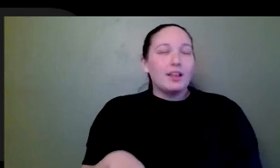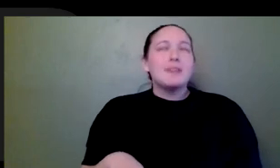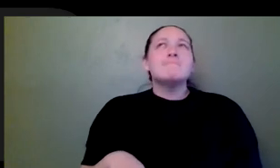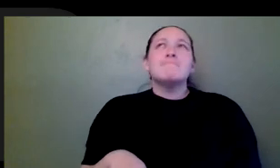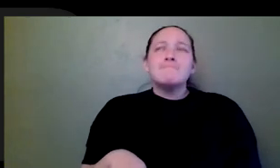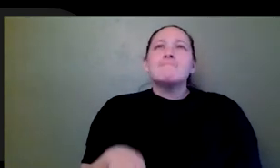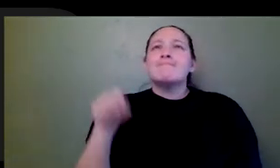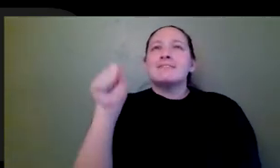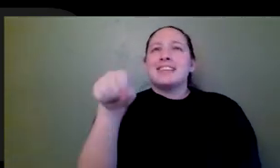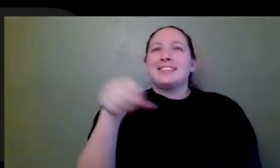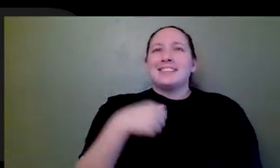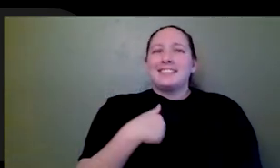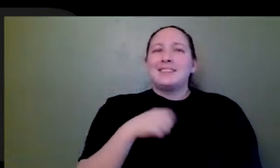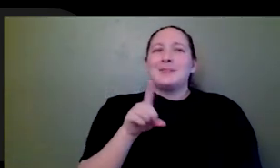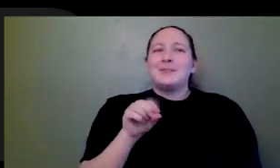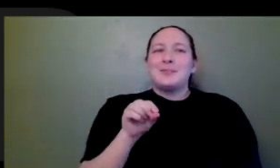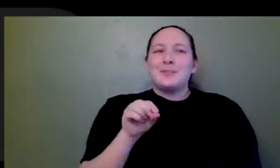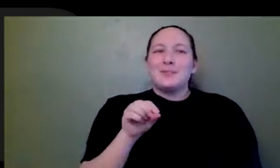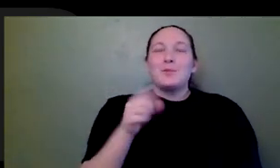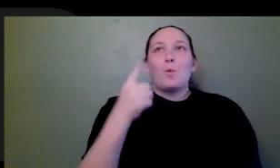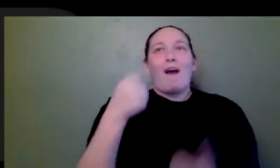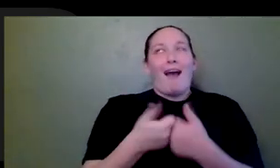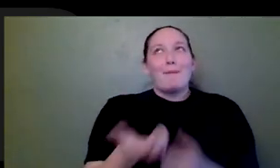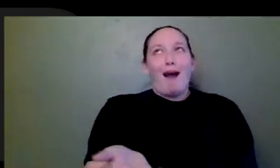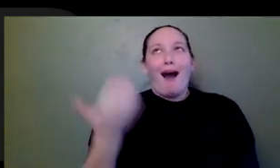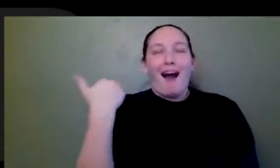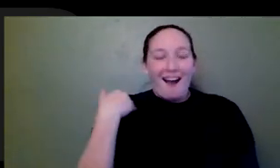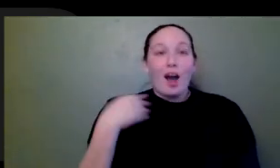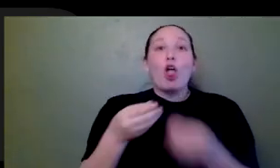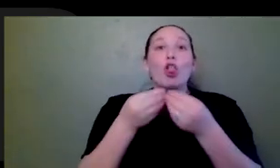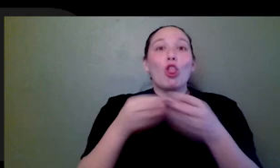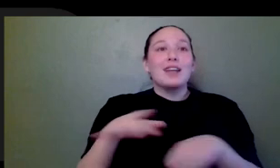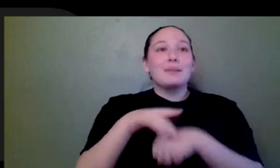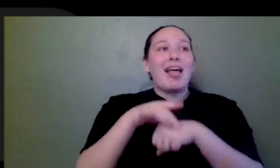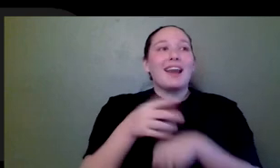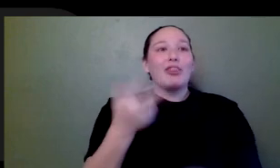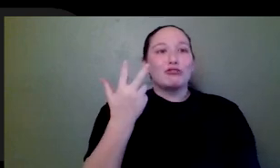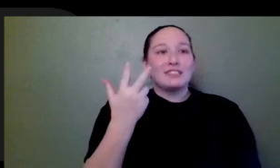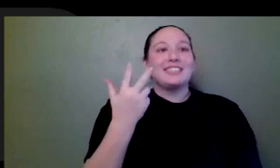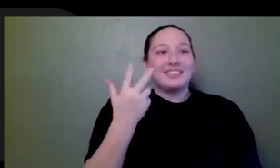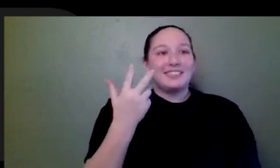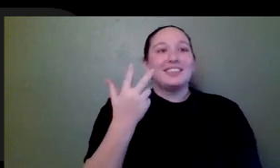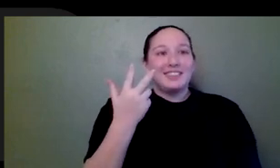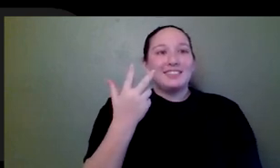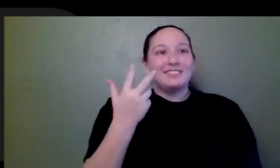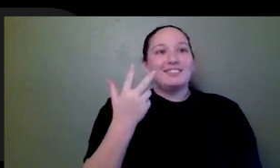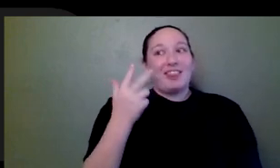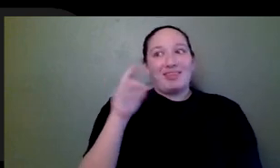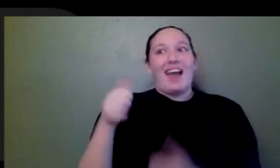on a card game a long time ago, Lost Planet three. And the reason why I was about to say that this